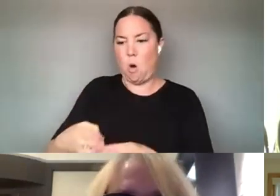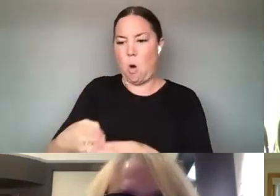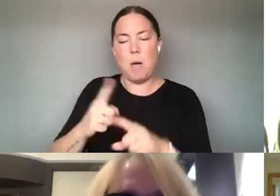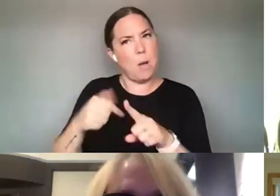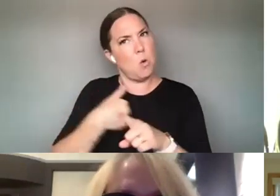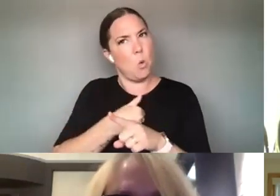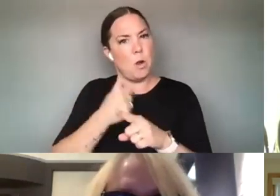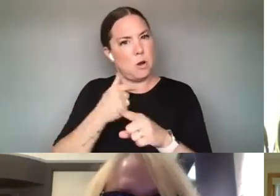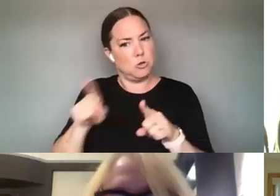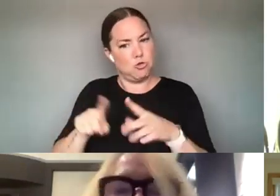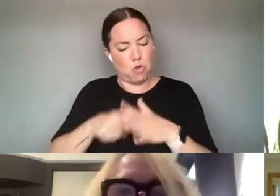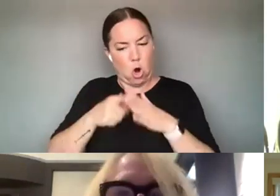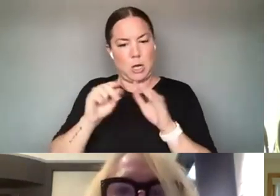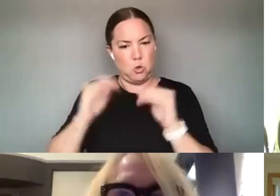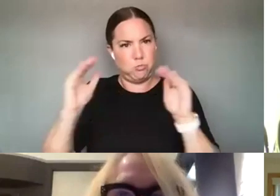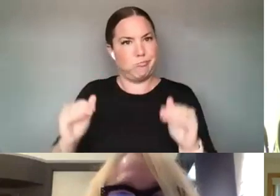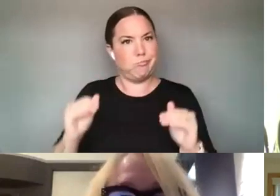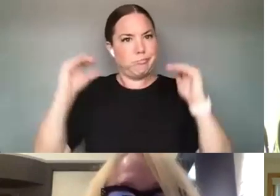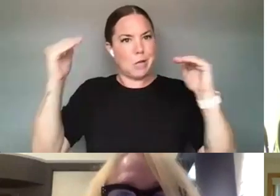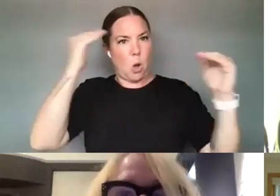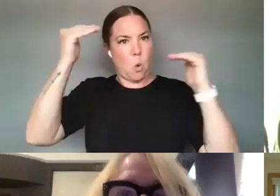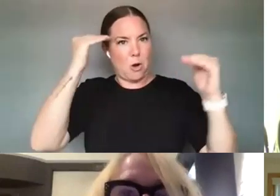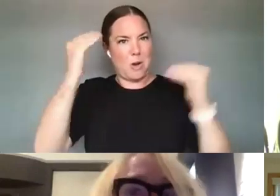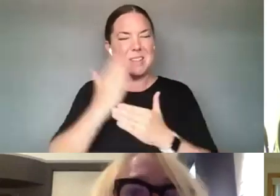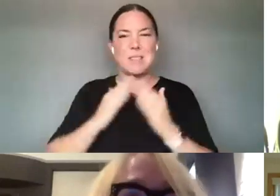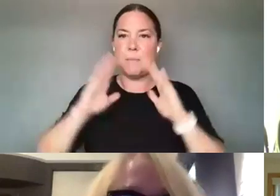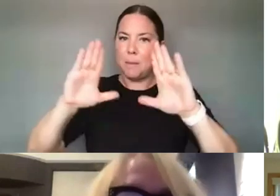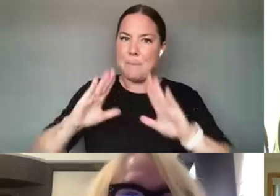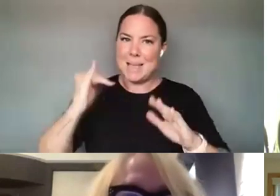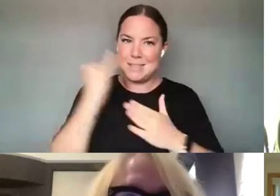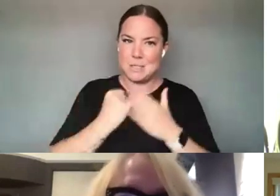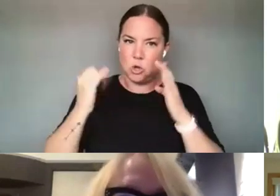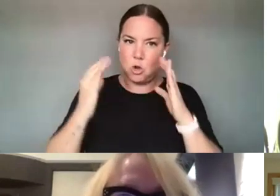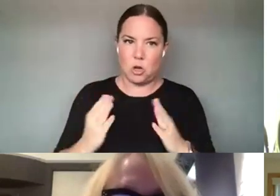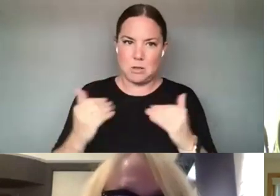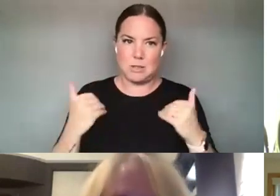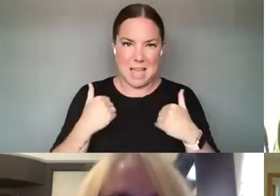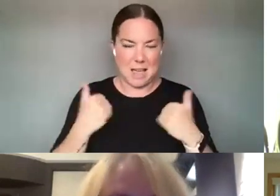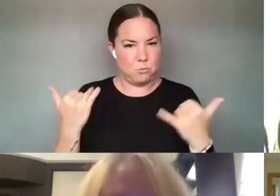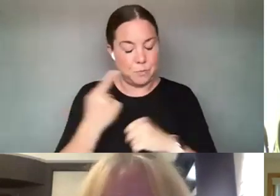OF THE WORK THAT SOME AMAZING ARTISTS WERE DOING. THE VERY PRACTICAL WAY THAT WE DID IT OR ONE WAY